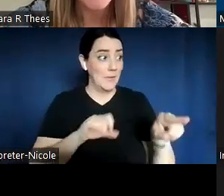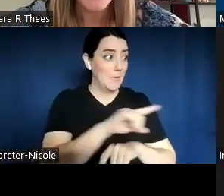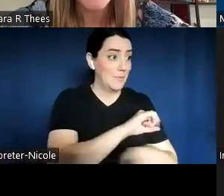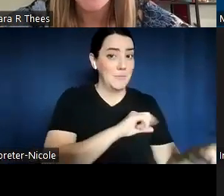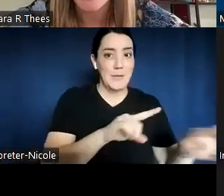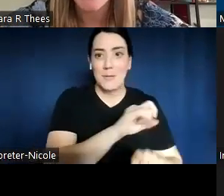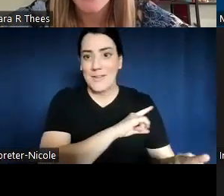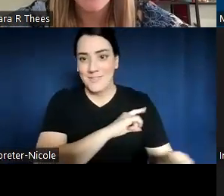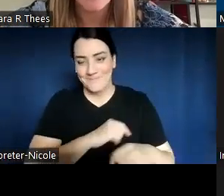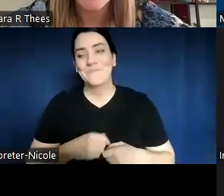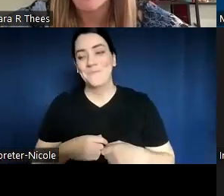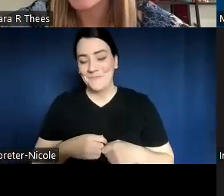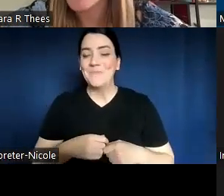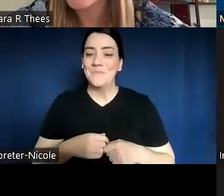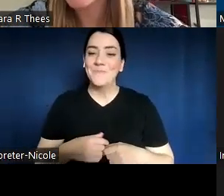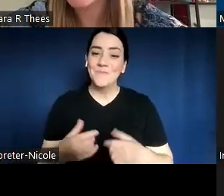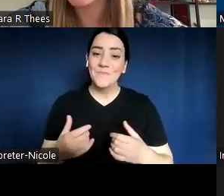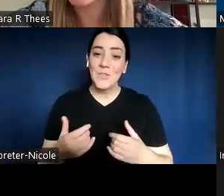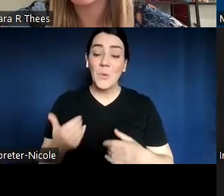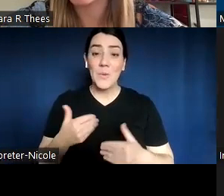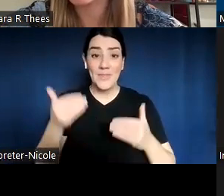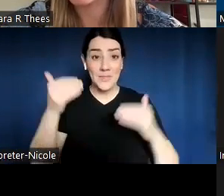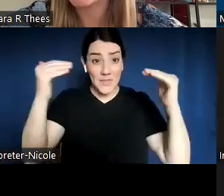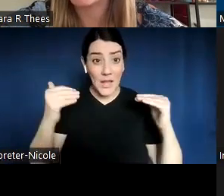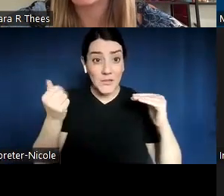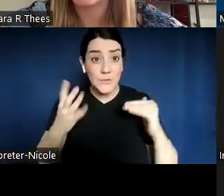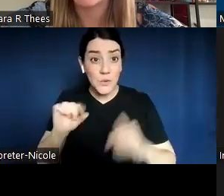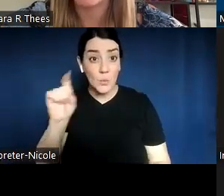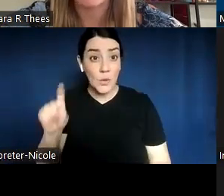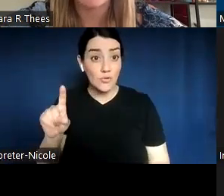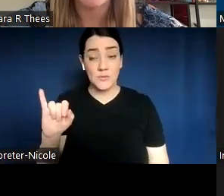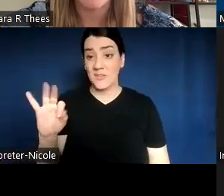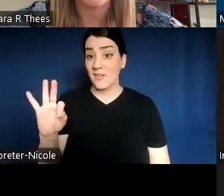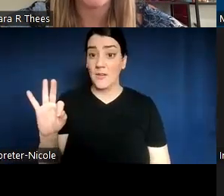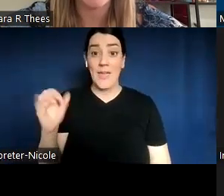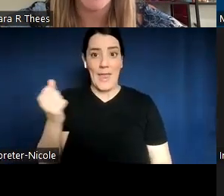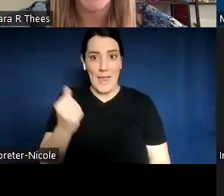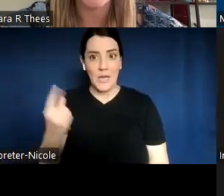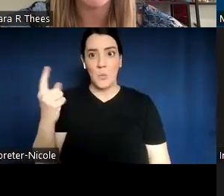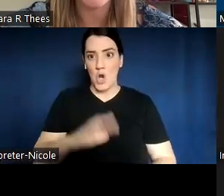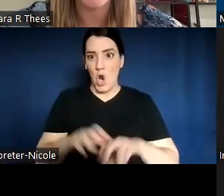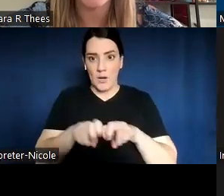So now the next couple questions, if anyone just wants to jump in on the panel and answer, go right ahead.